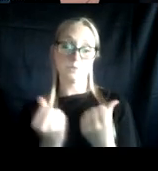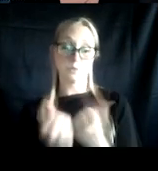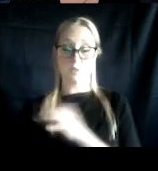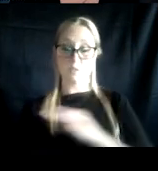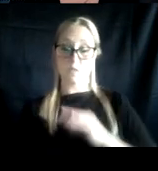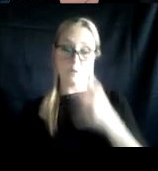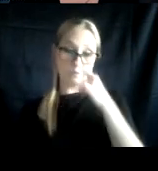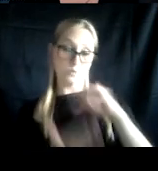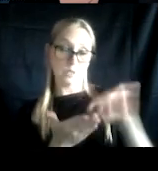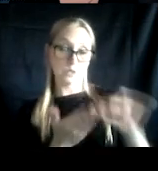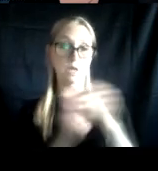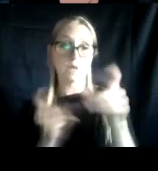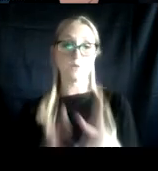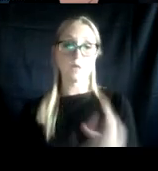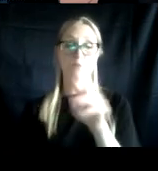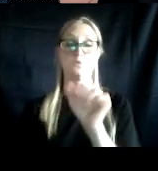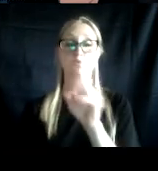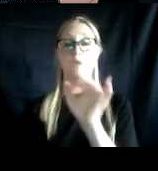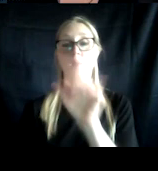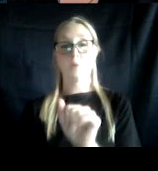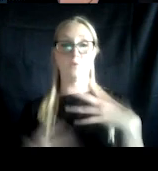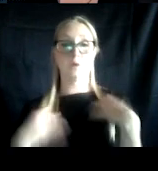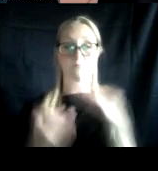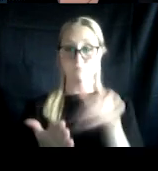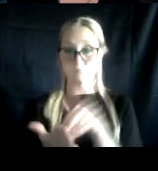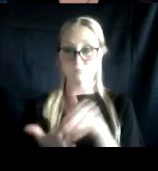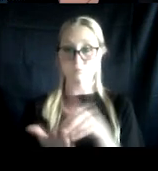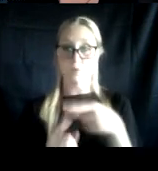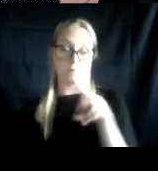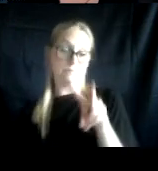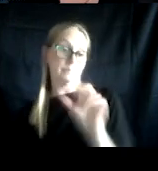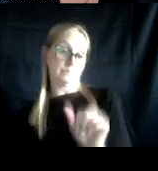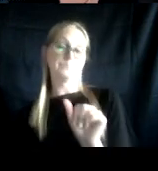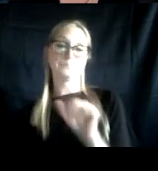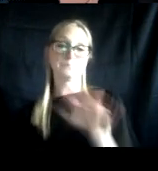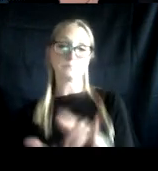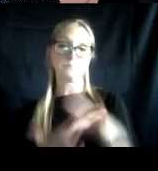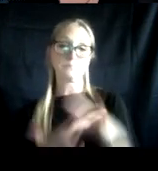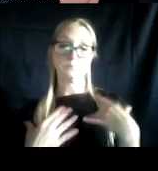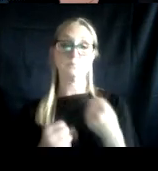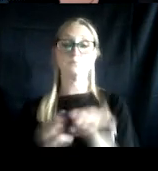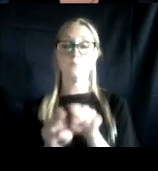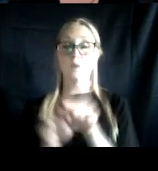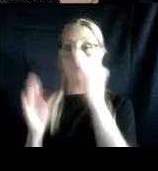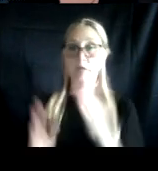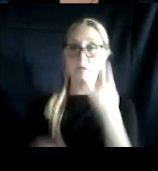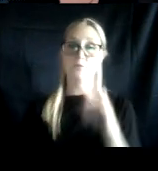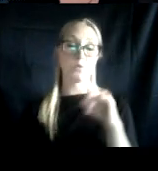at the Cincinnati VA Medical Center. She's also a professor of clinical psychiatry and director of the UC Health Stress Center